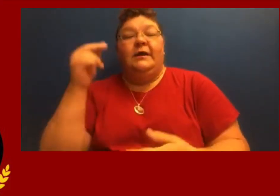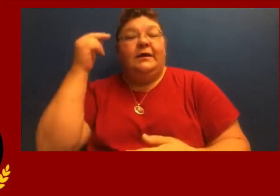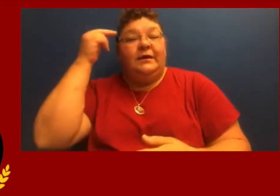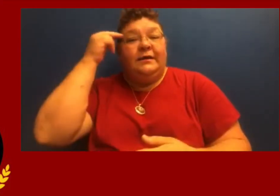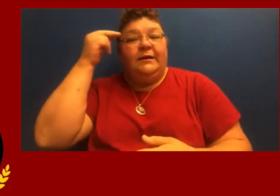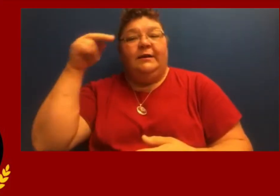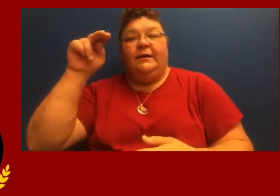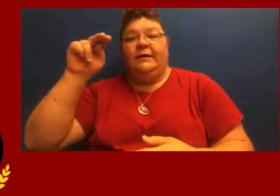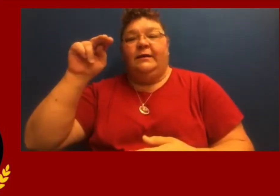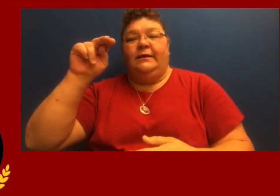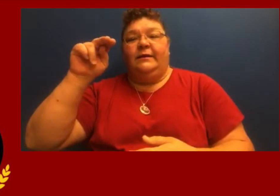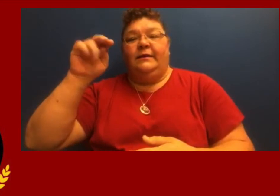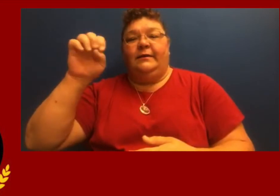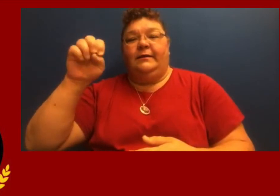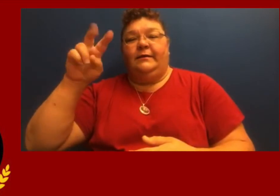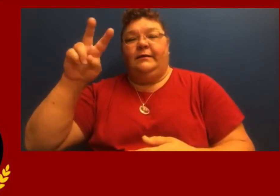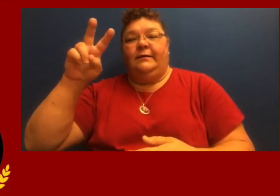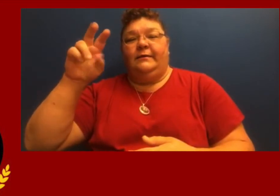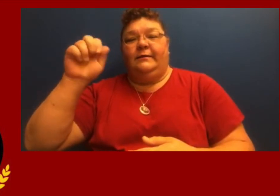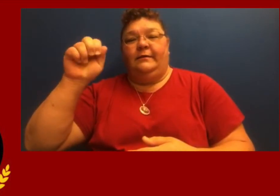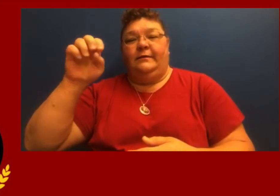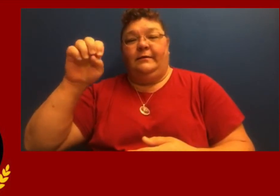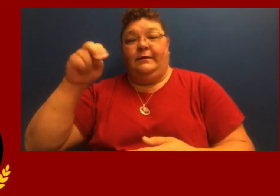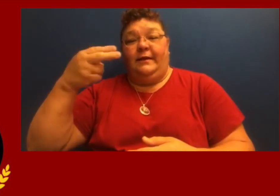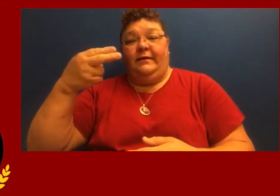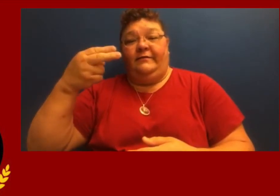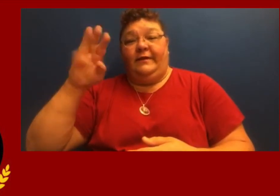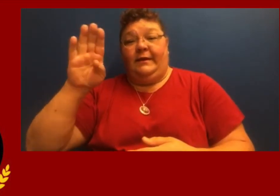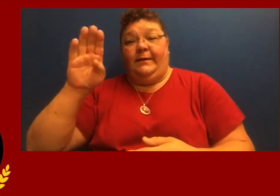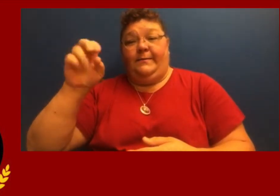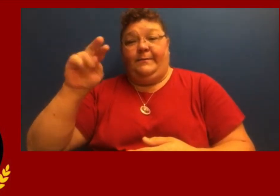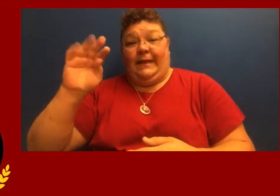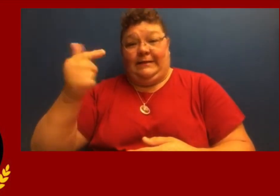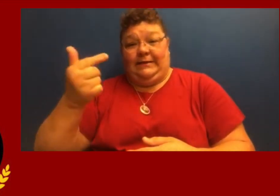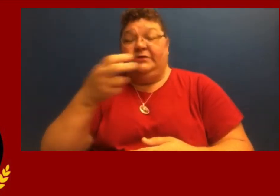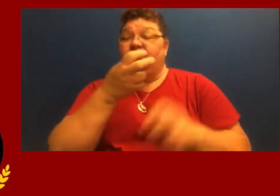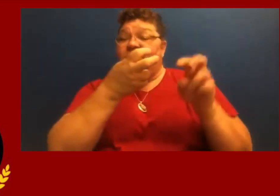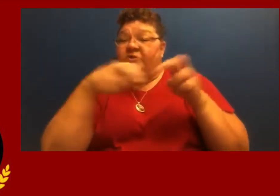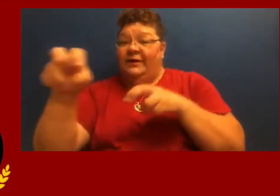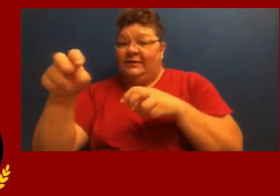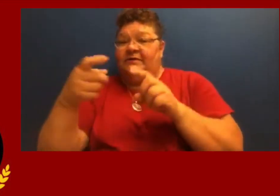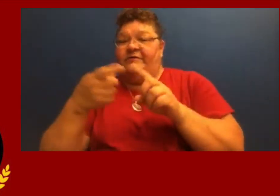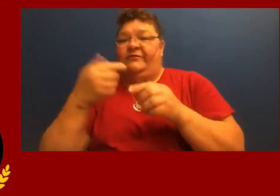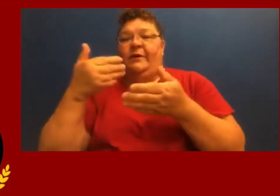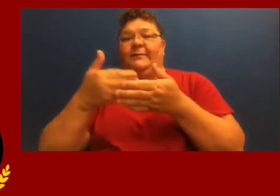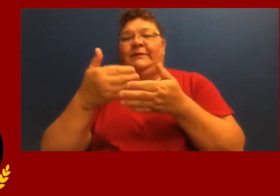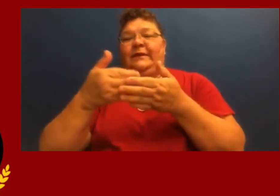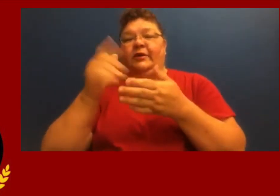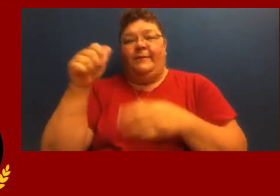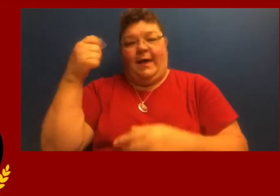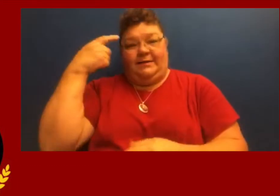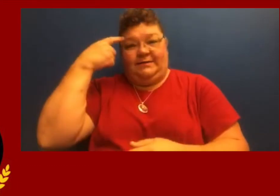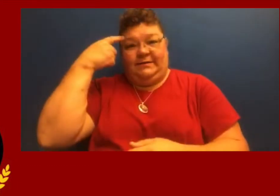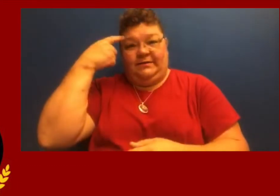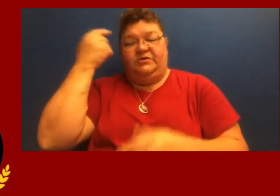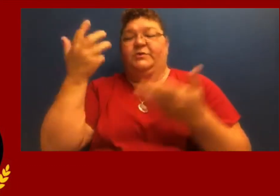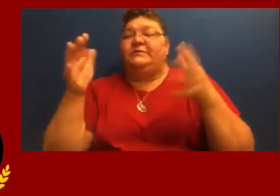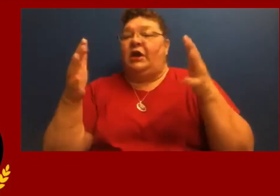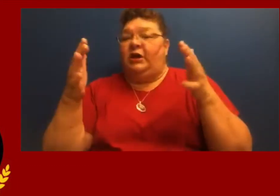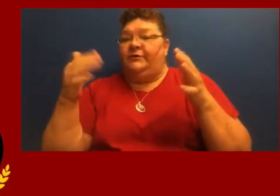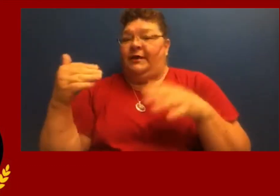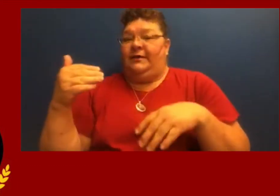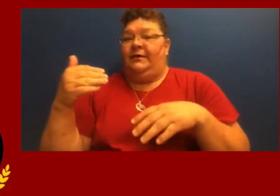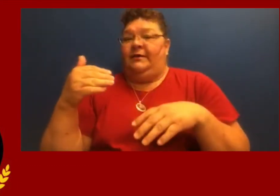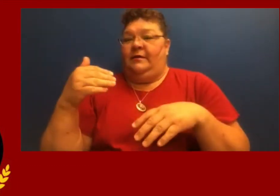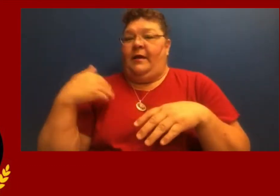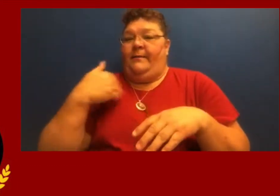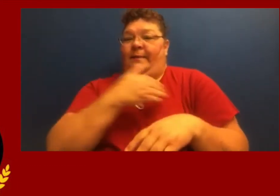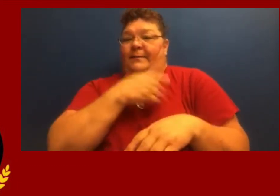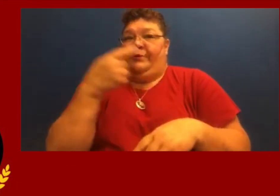We have Nevaeh Benning who transferred here from Madison area, and she was a member at